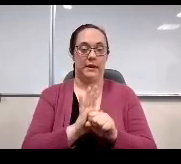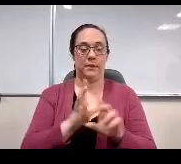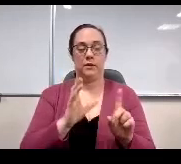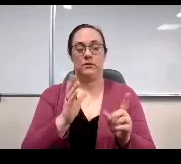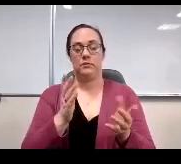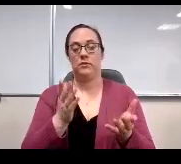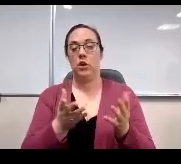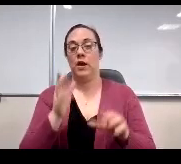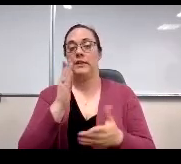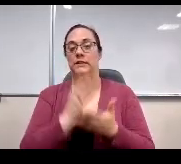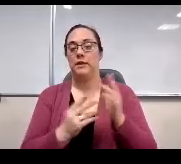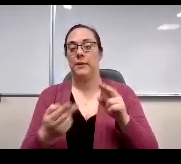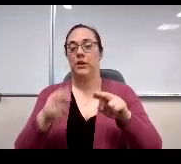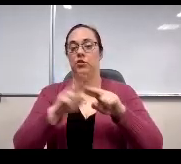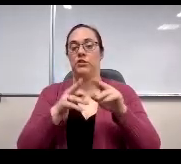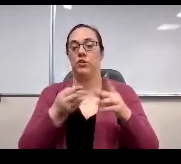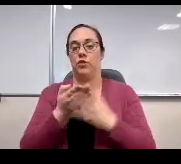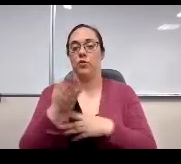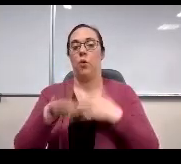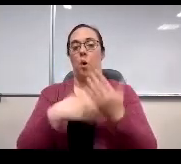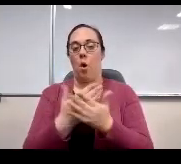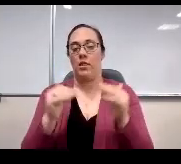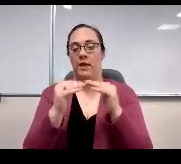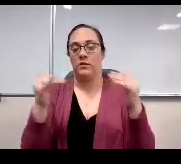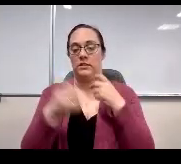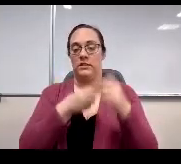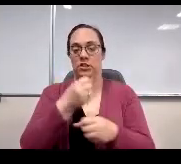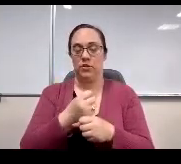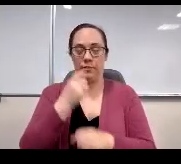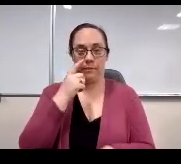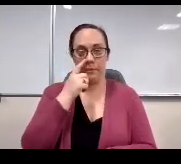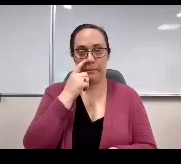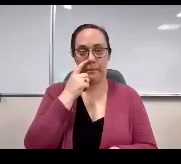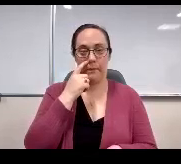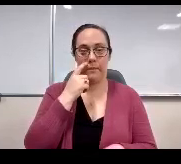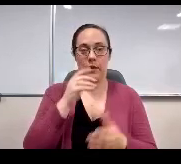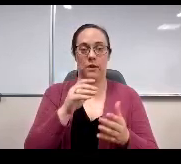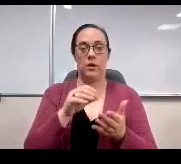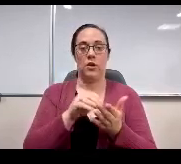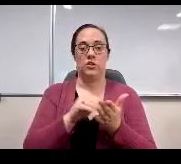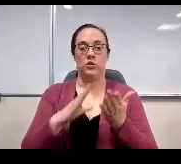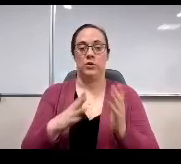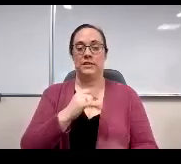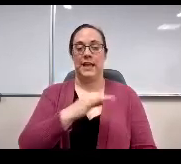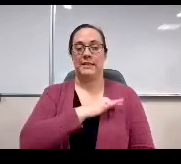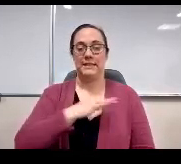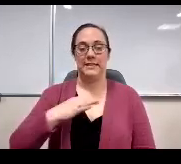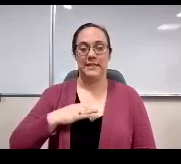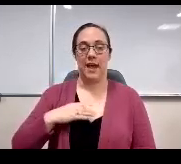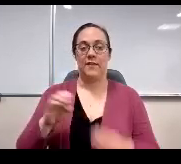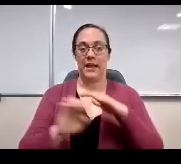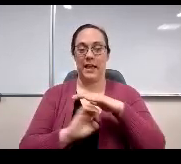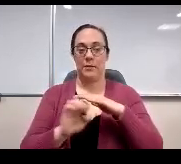levels this year. Next slide, please. Students and staff. The elementary level continued to share